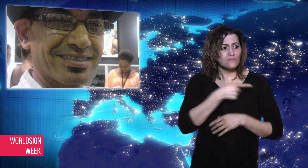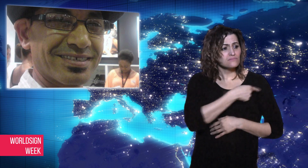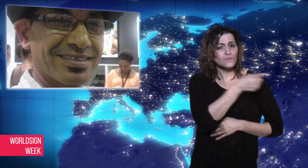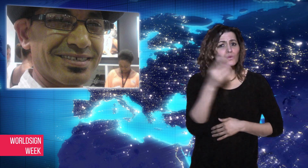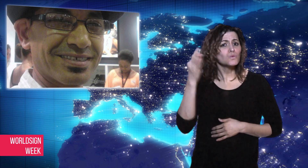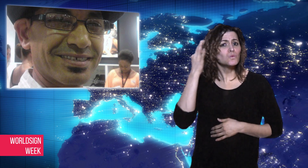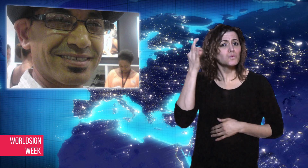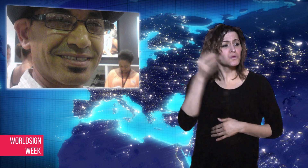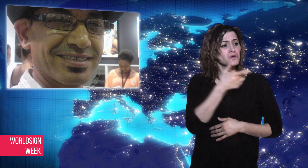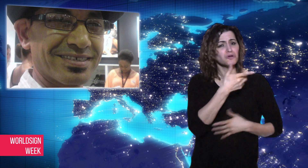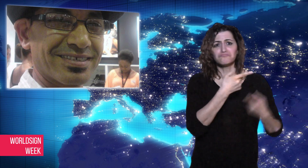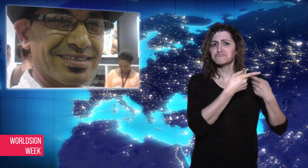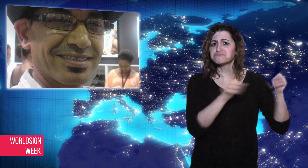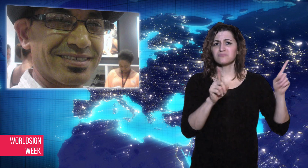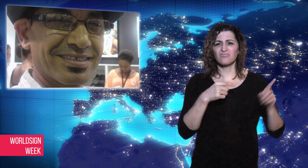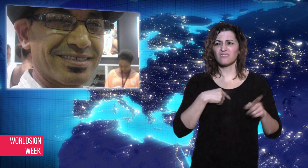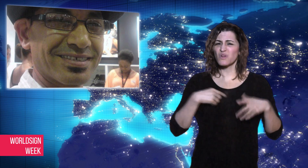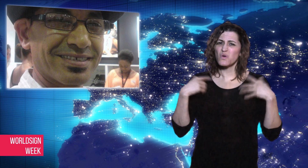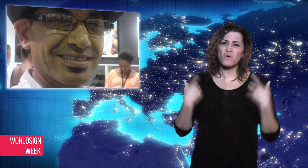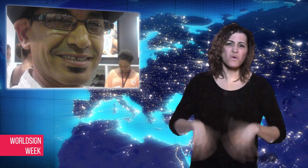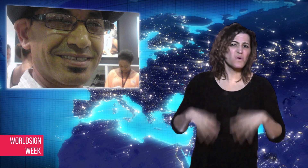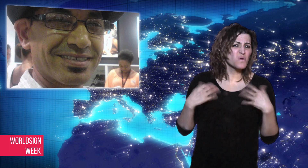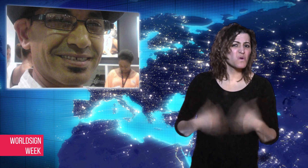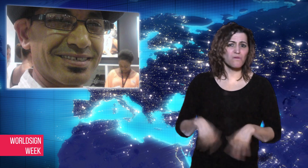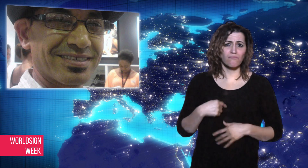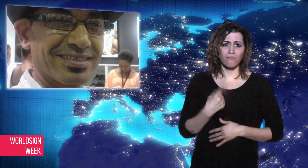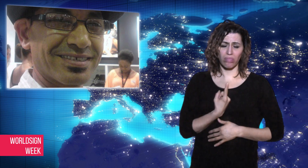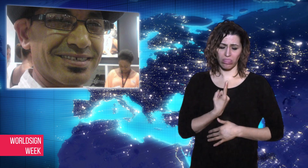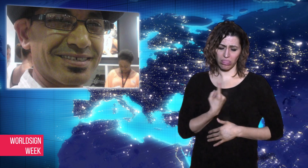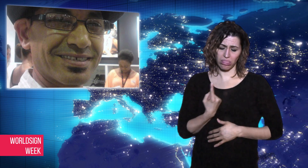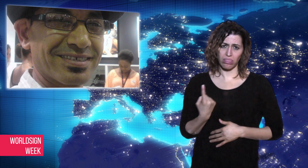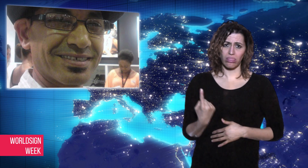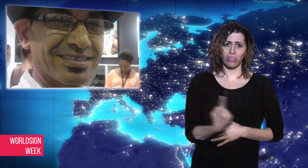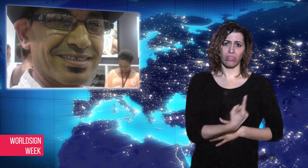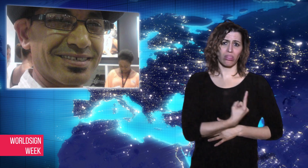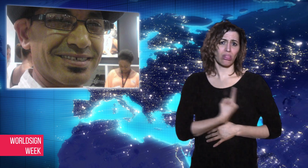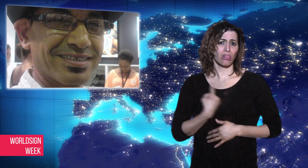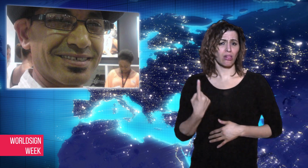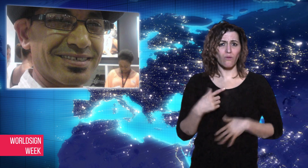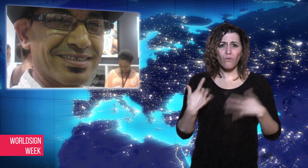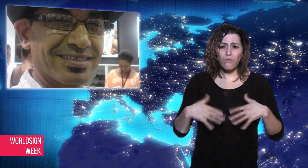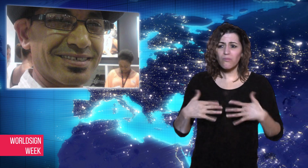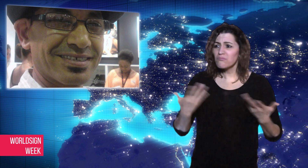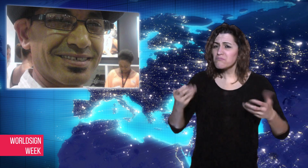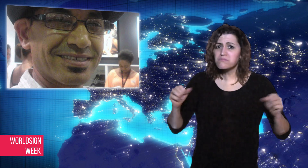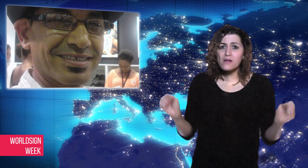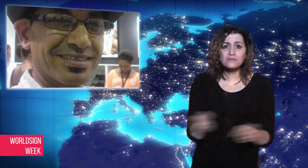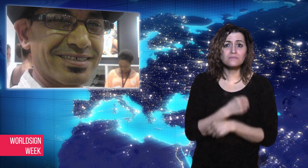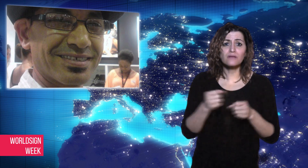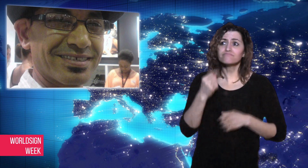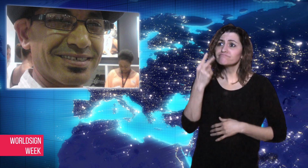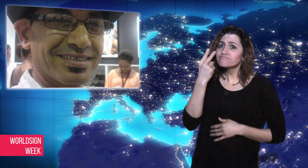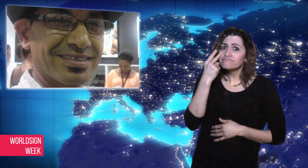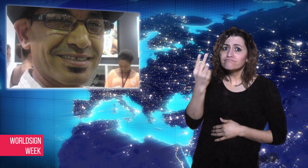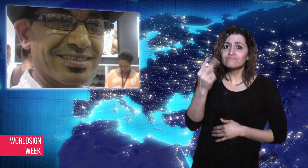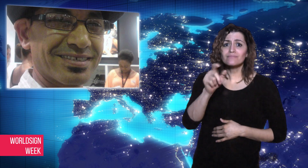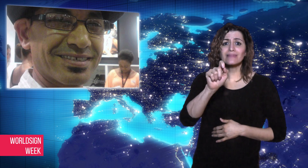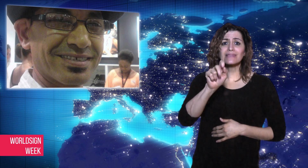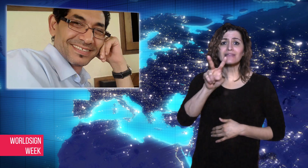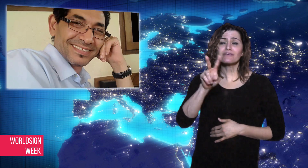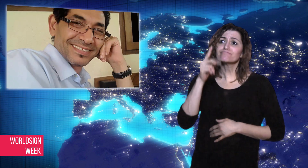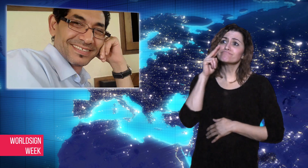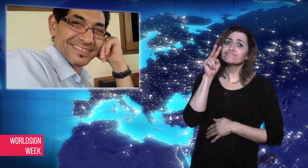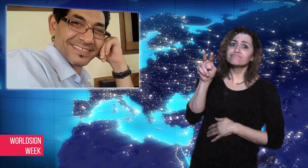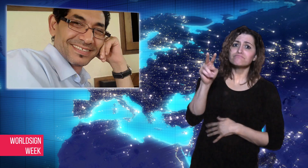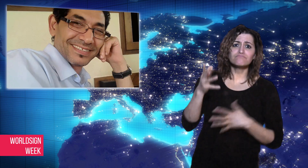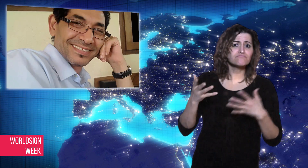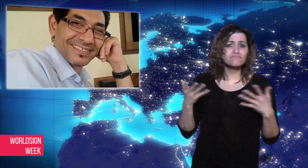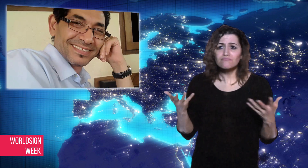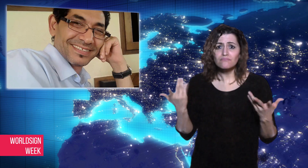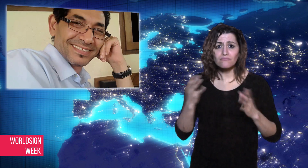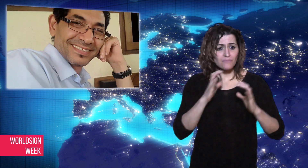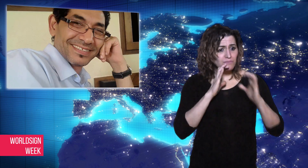prisoners, and spends time in workshops